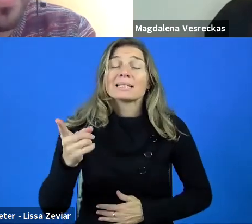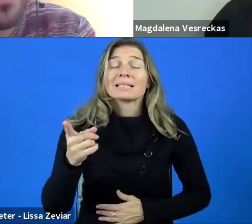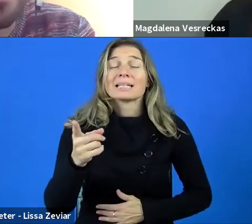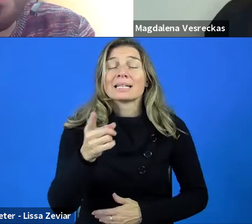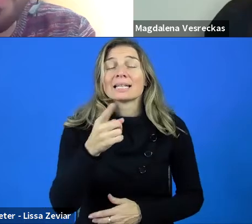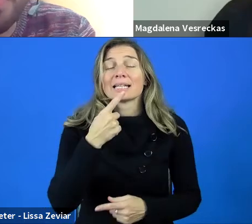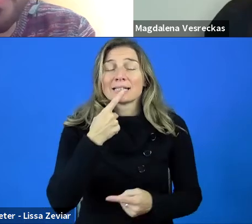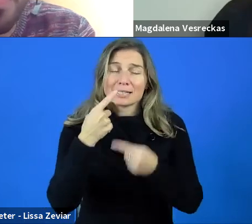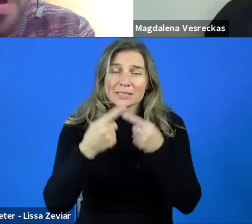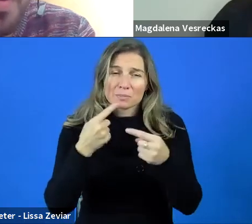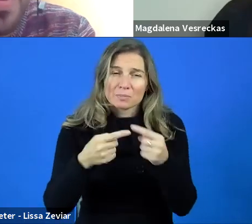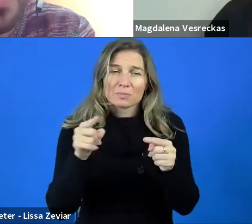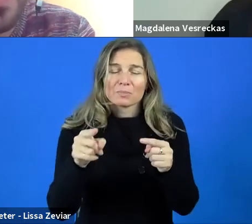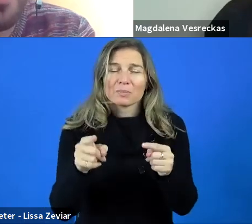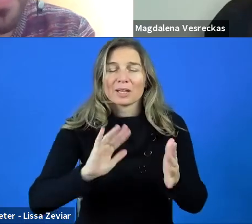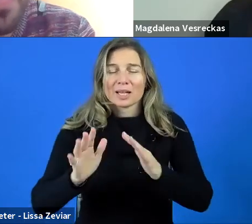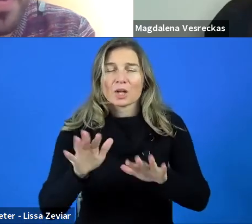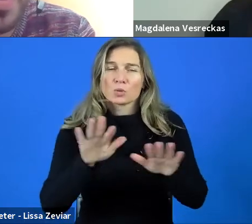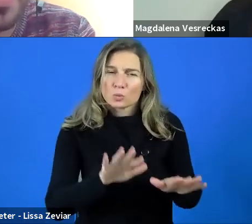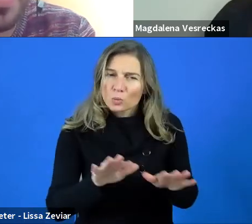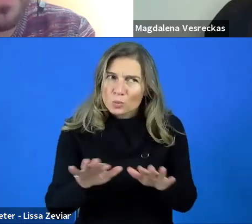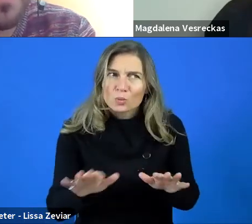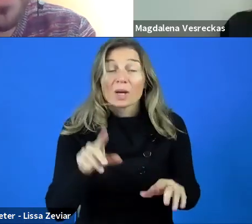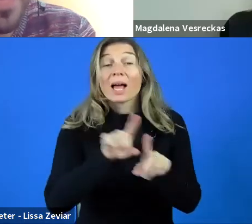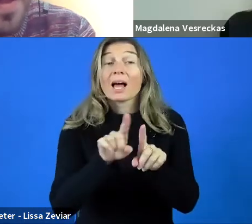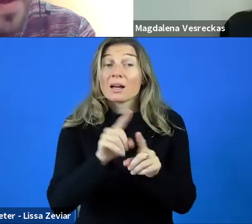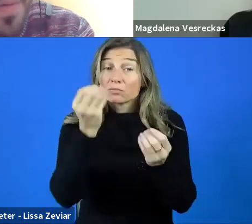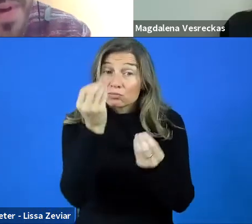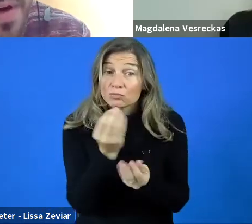And just for you to know, we are recording this webinar.